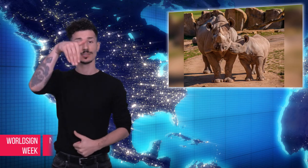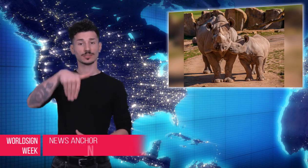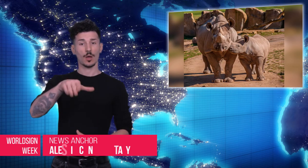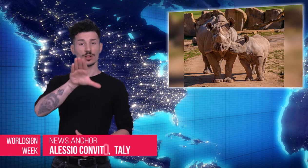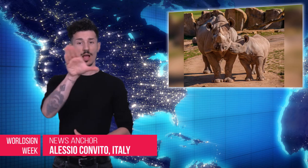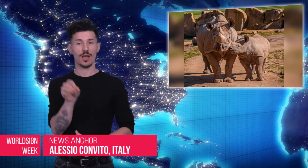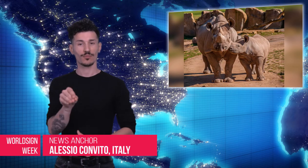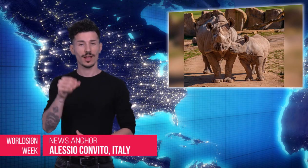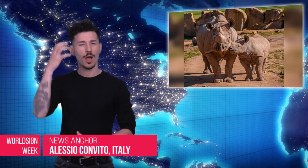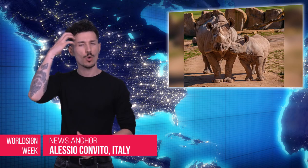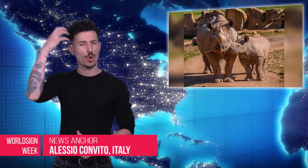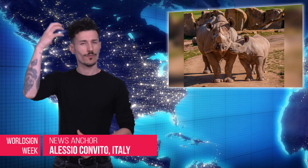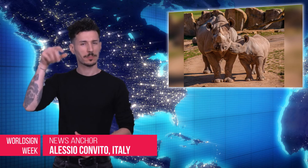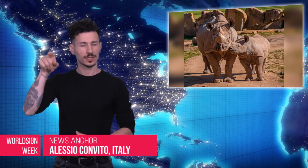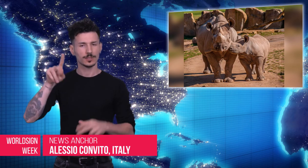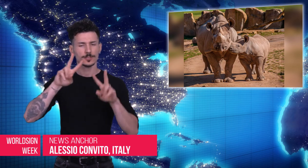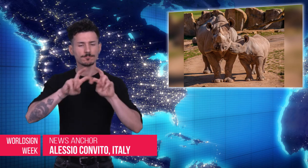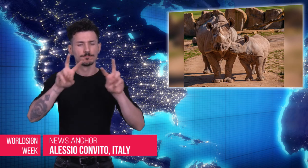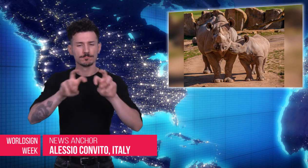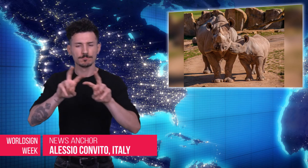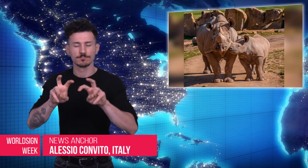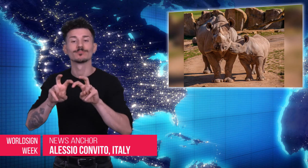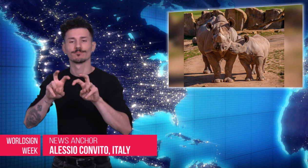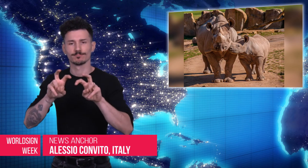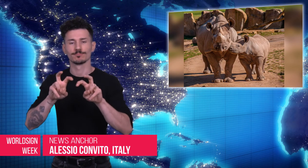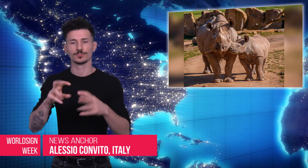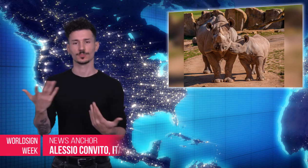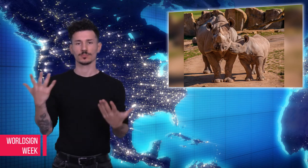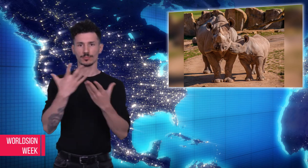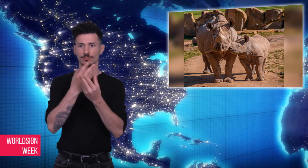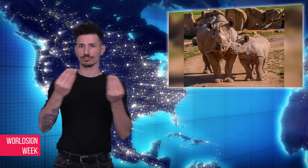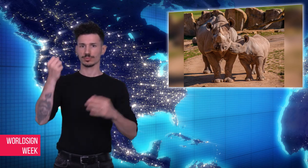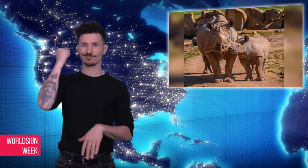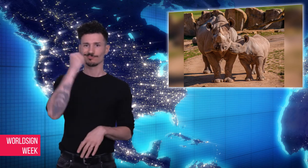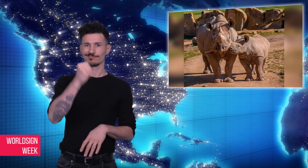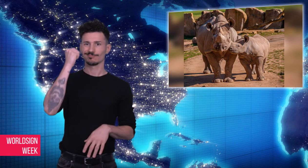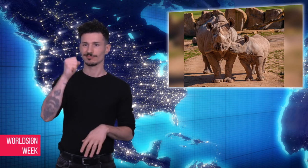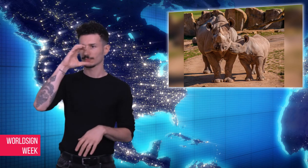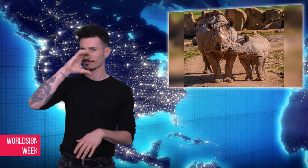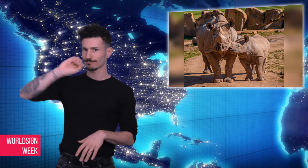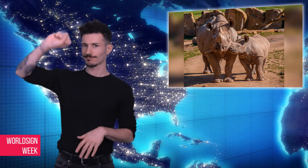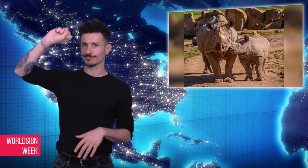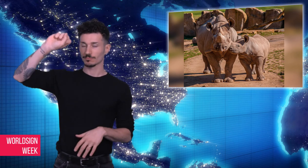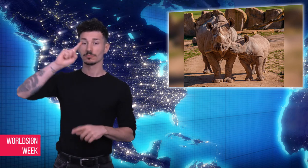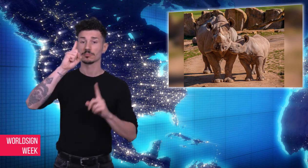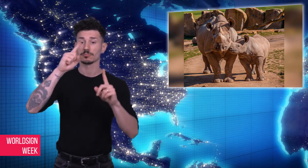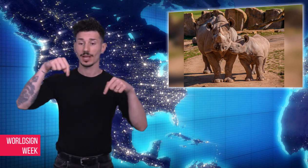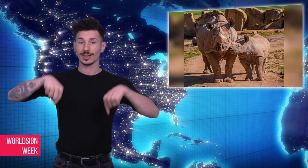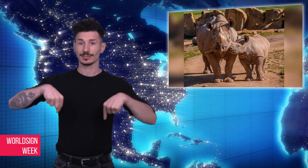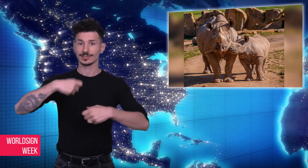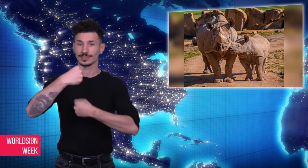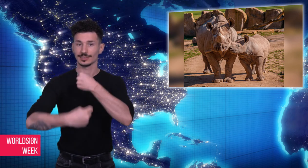Alessio: The last reports from the South Africa government